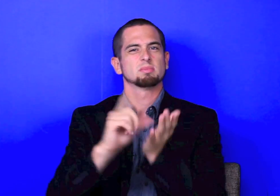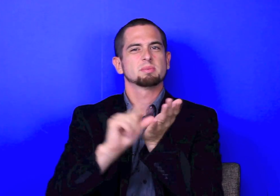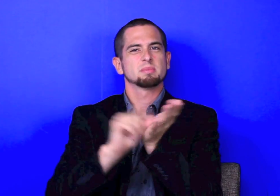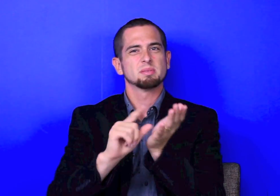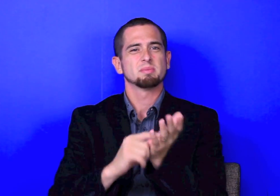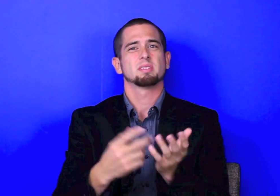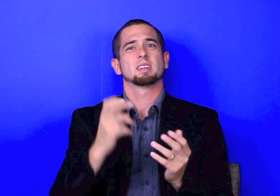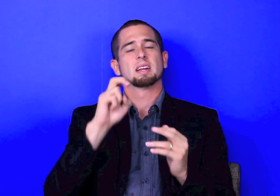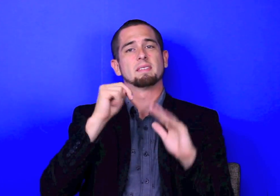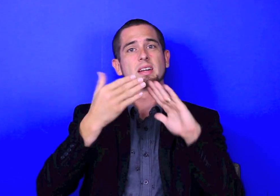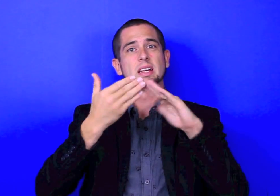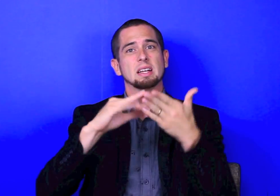There is a high standard, high expectations, even on the state and city level.